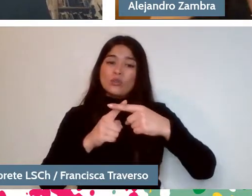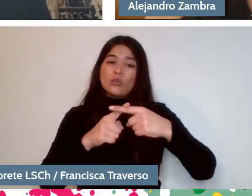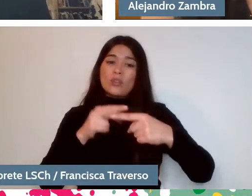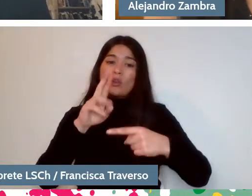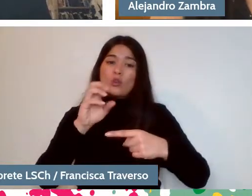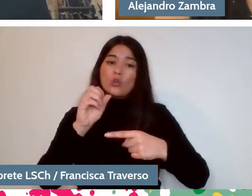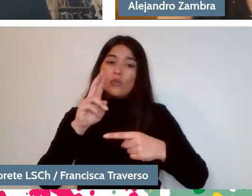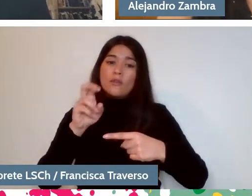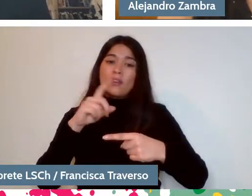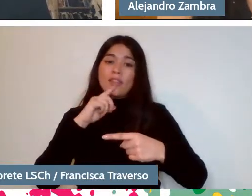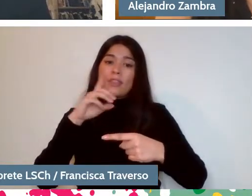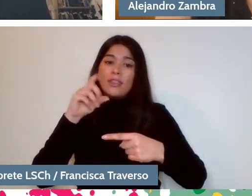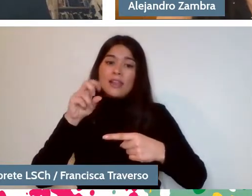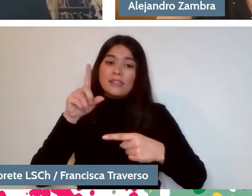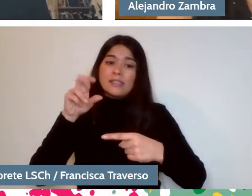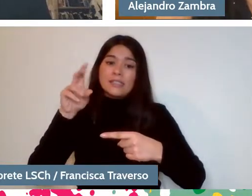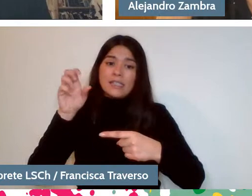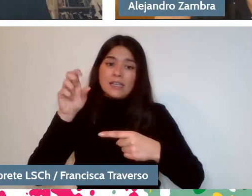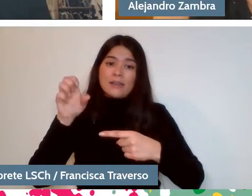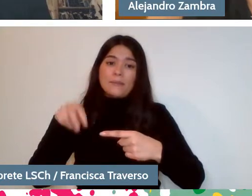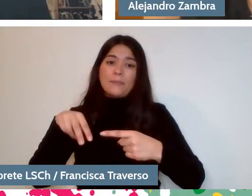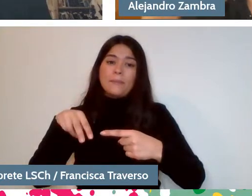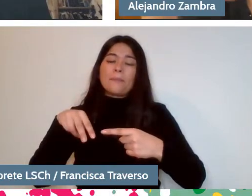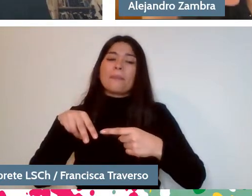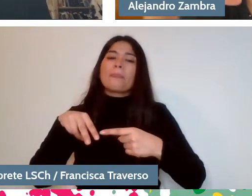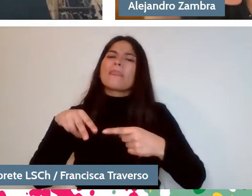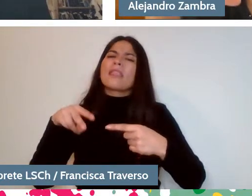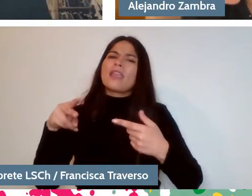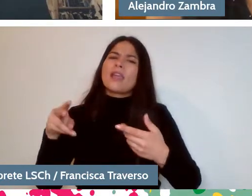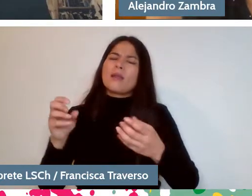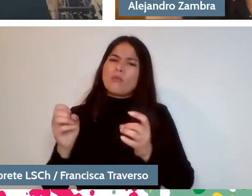that were very illuminating for me from that perspective